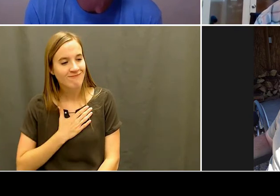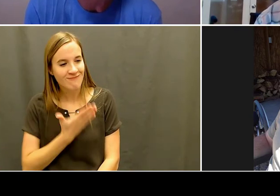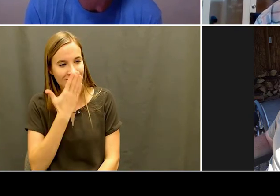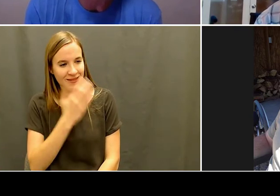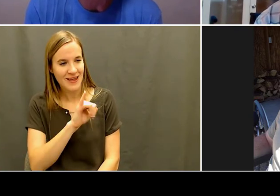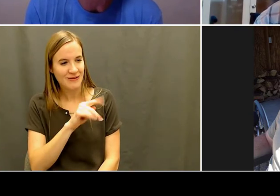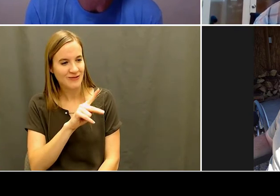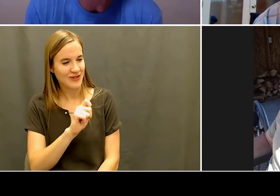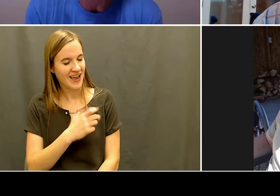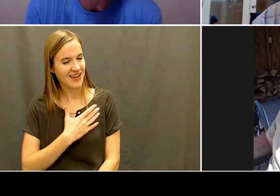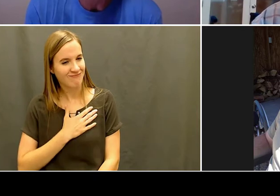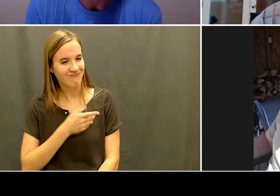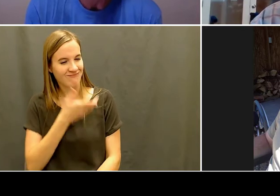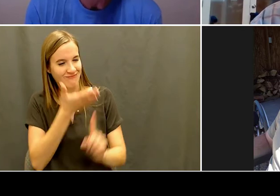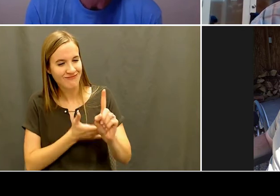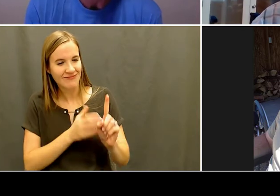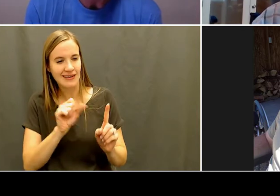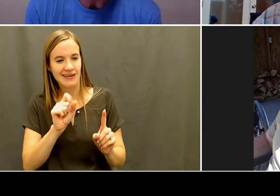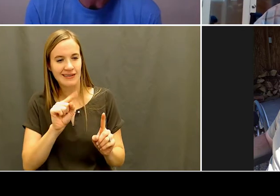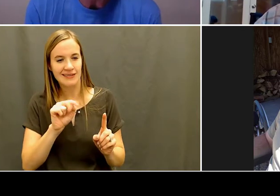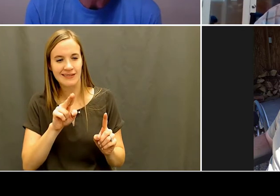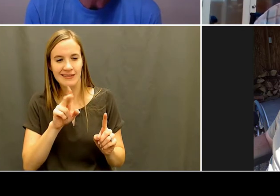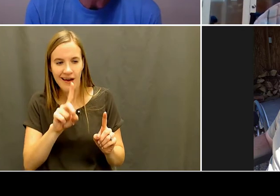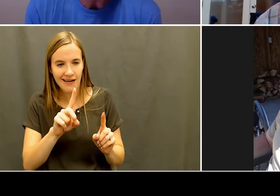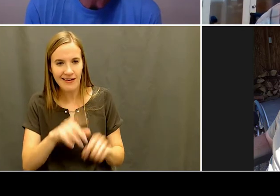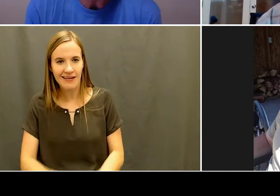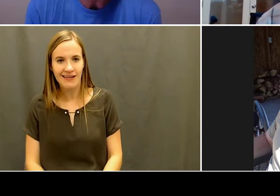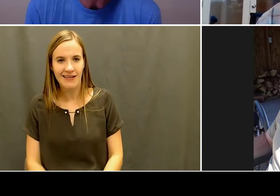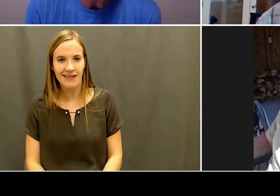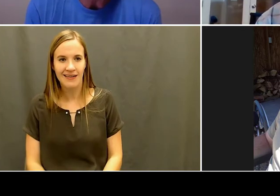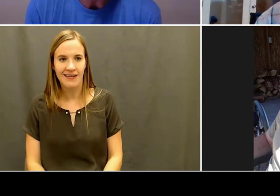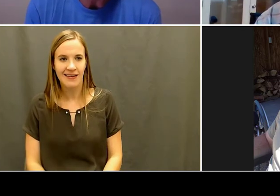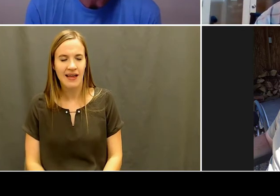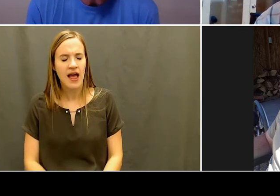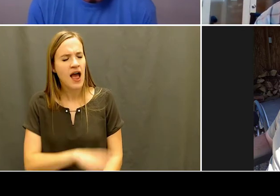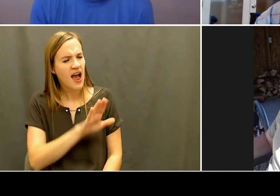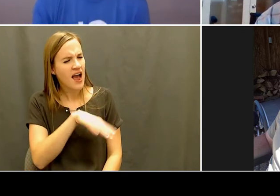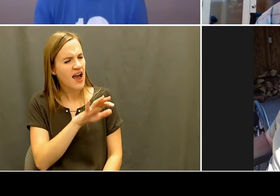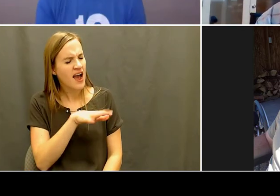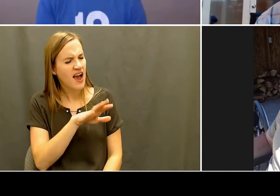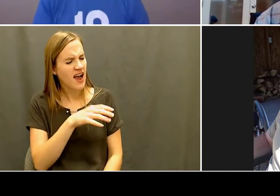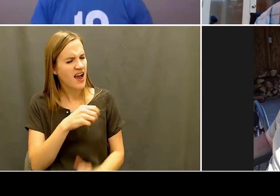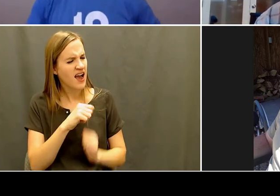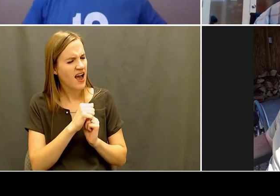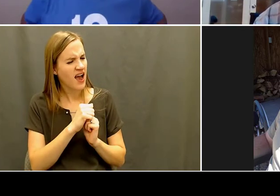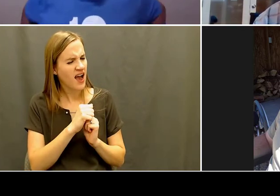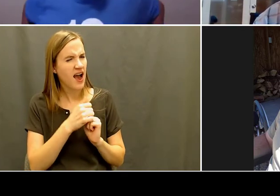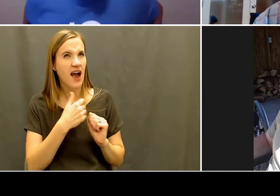your first chair? Jake: Um I think the very first chair,